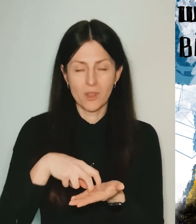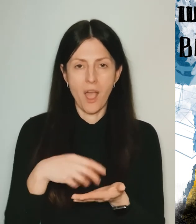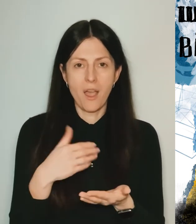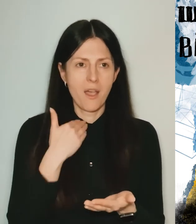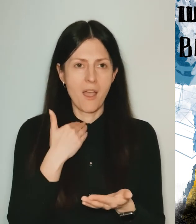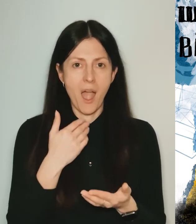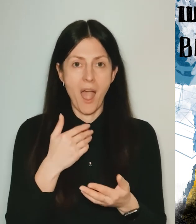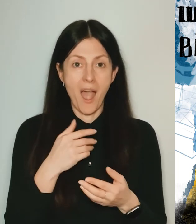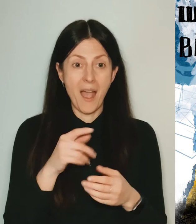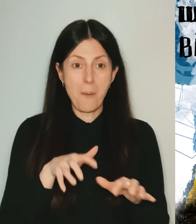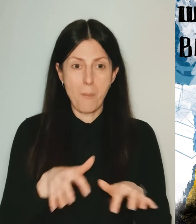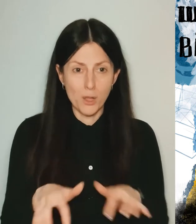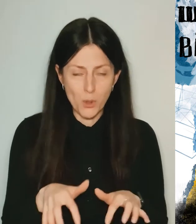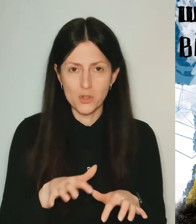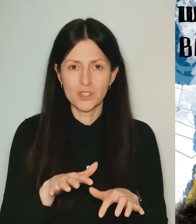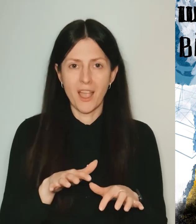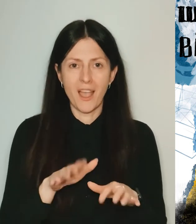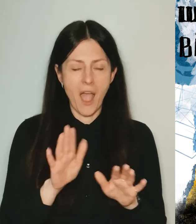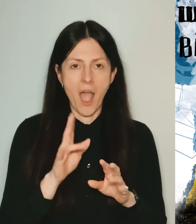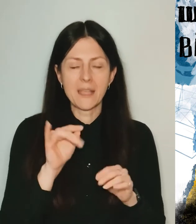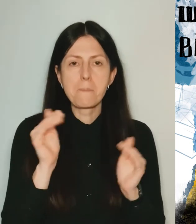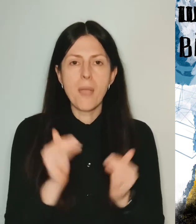Like, it’s both faster than crawling and you are less visible then.